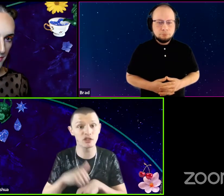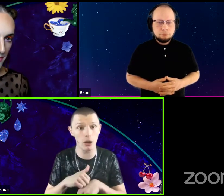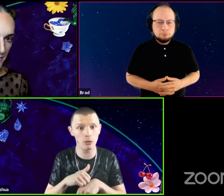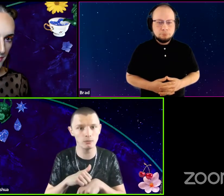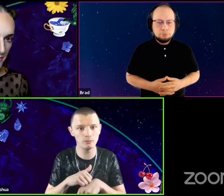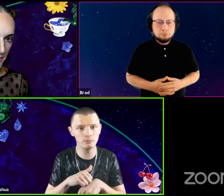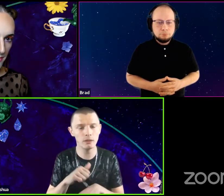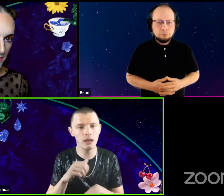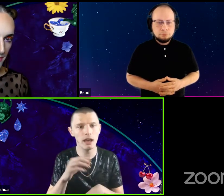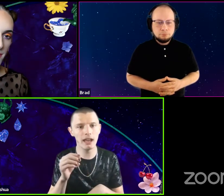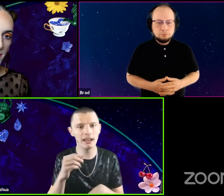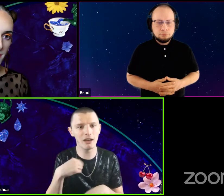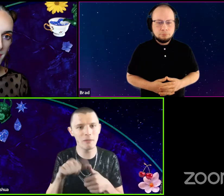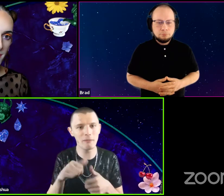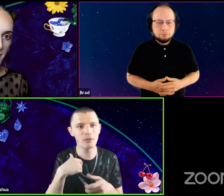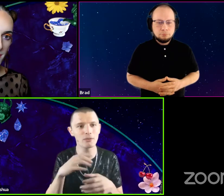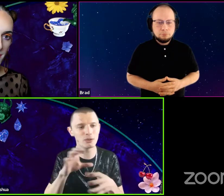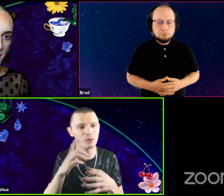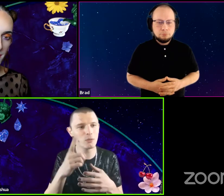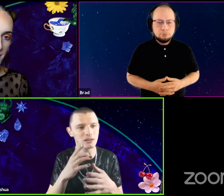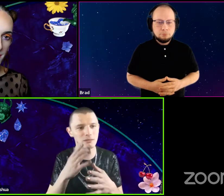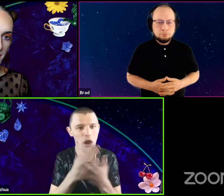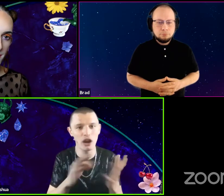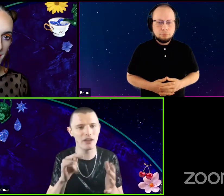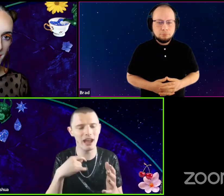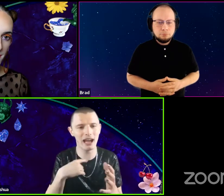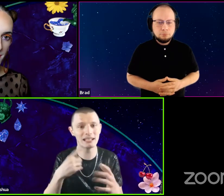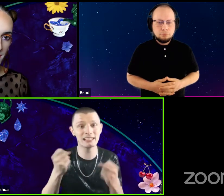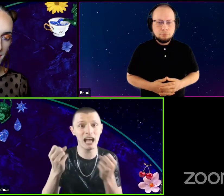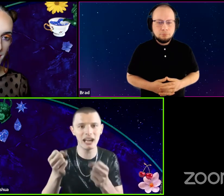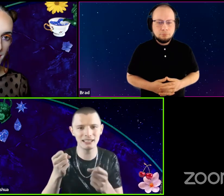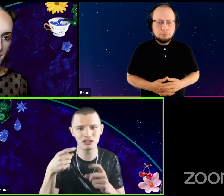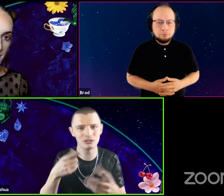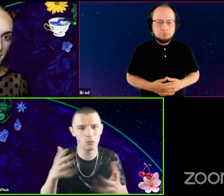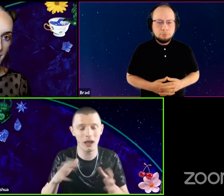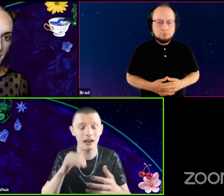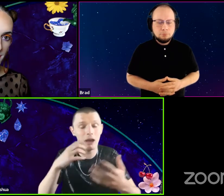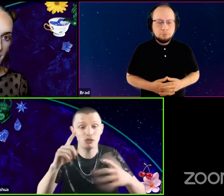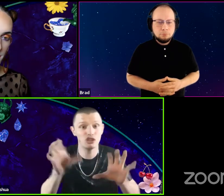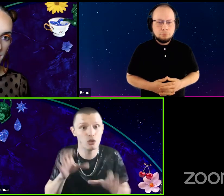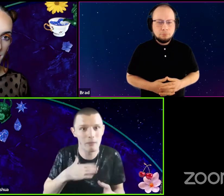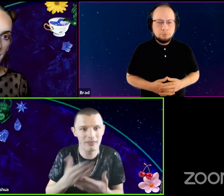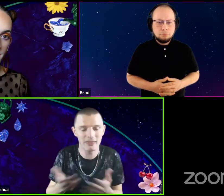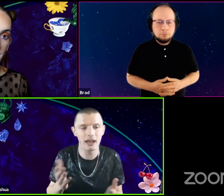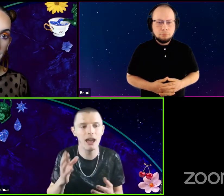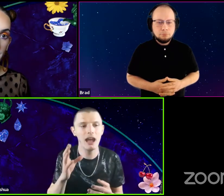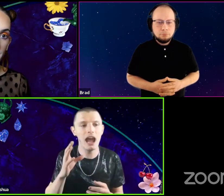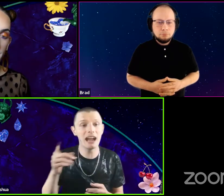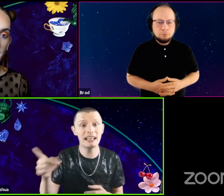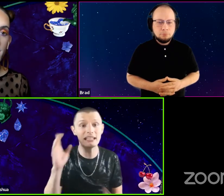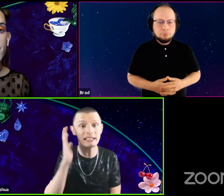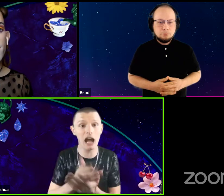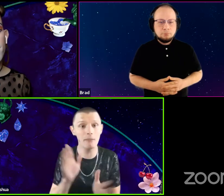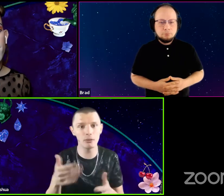And I remember we were doing one part of it, and I signed a certain way. I was just my thing. And he stopped me.